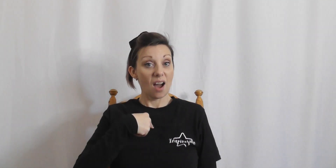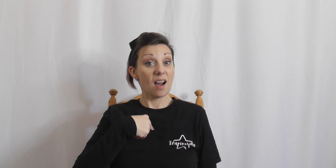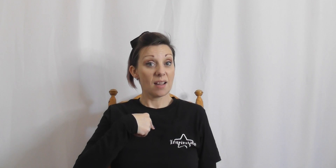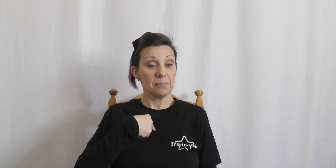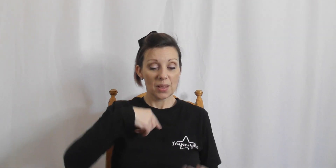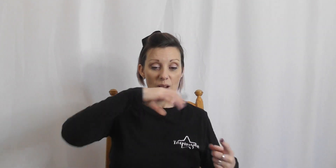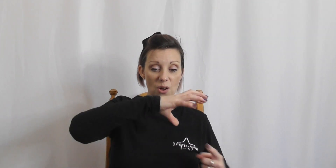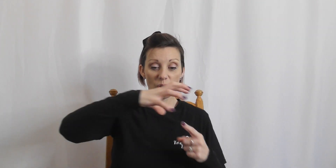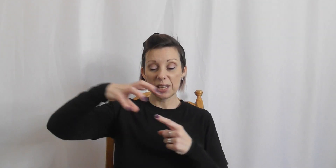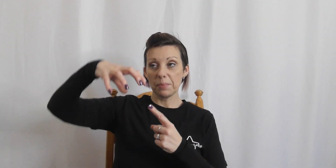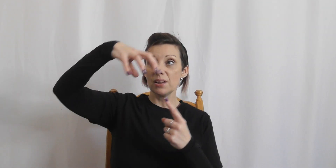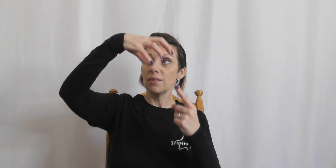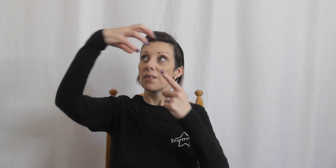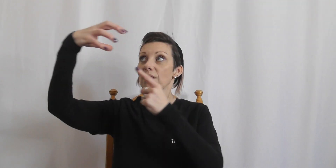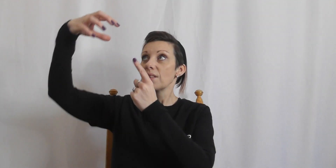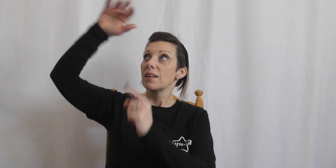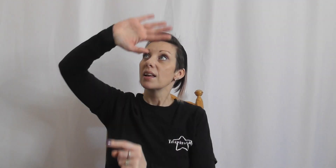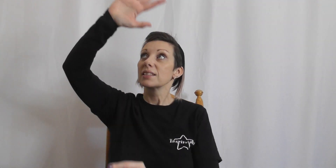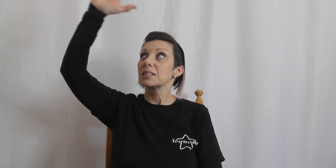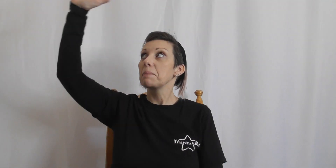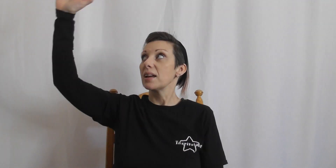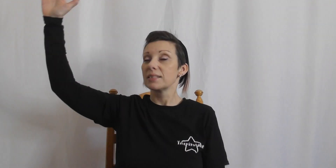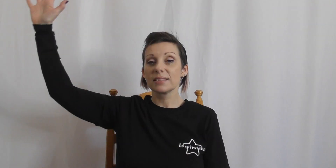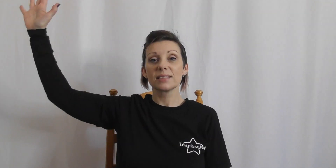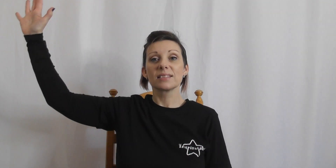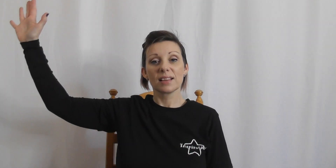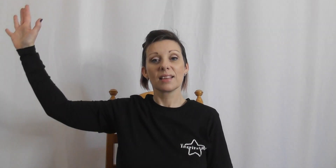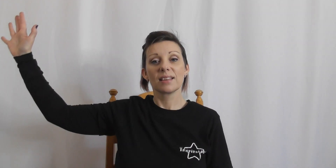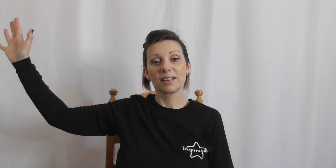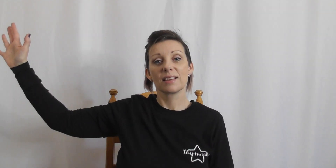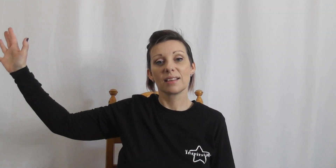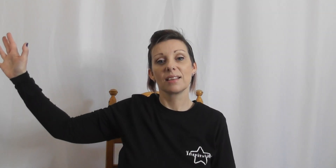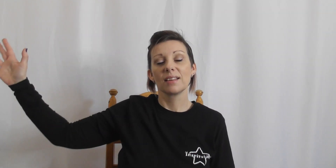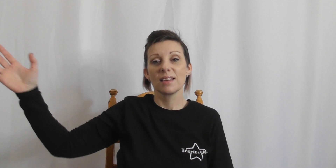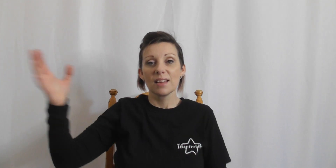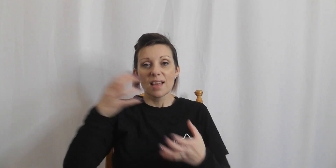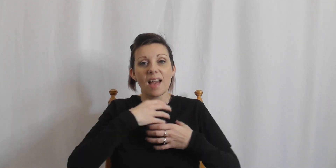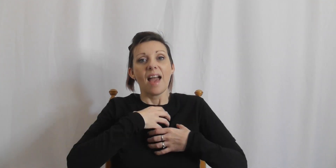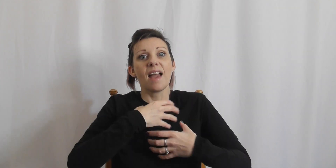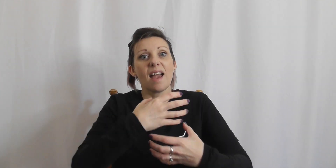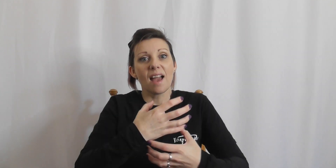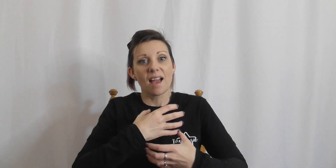i'm hot air balloon space air